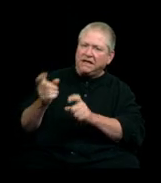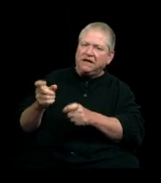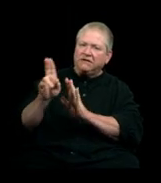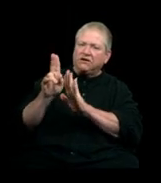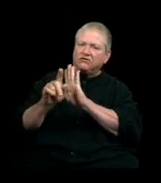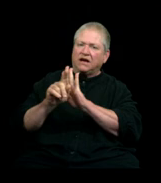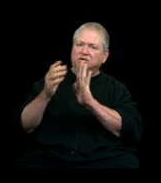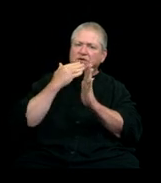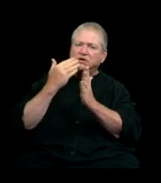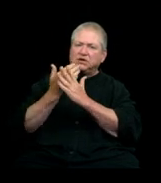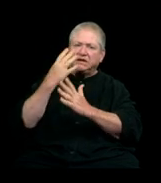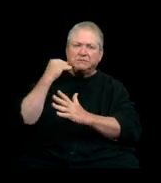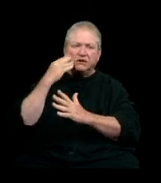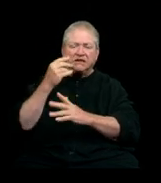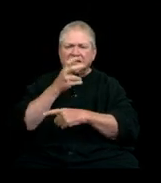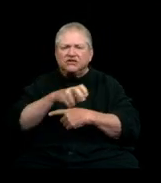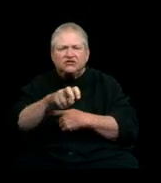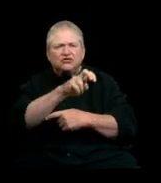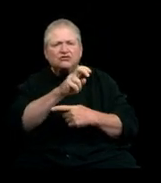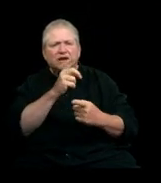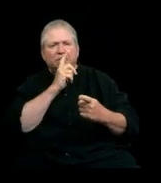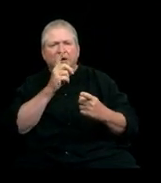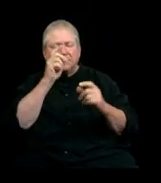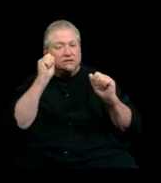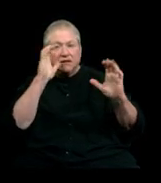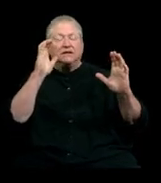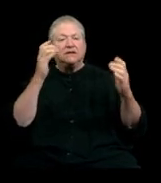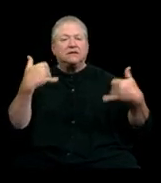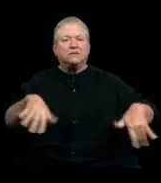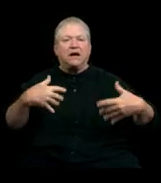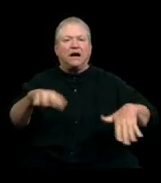This trip has opened my eyes to how incredible research can be. It changed my life.